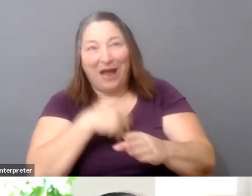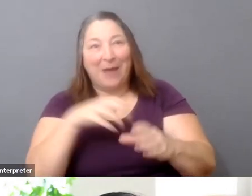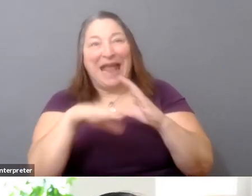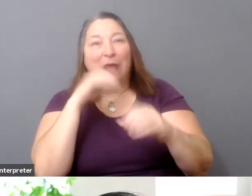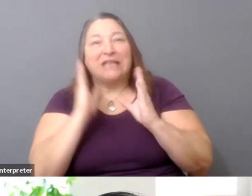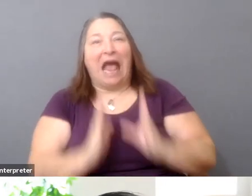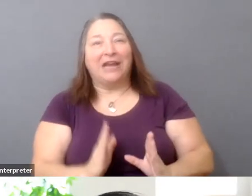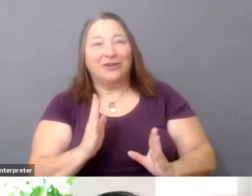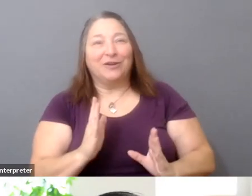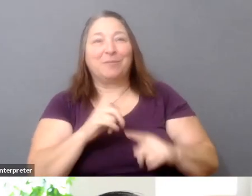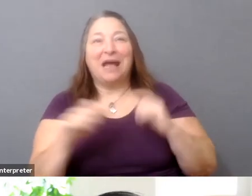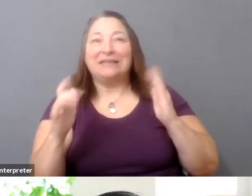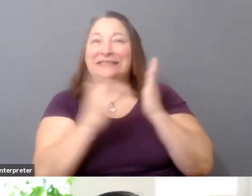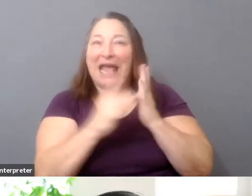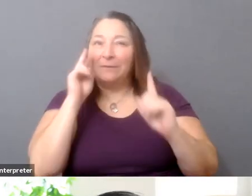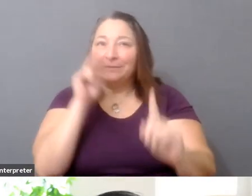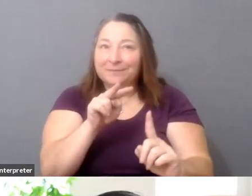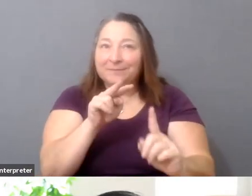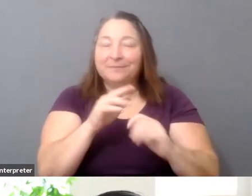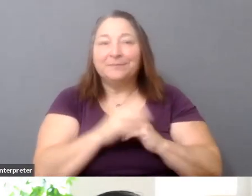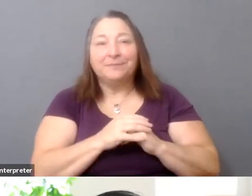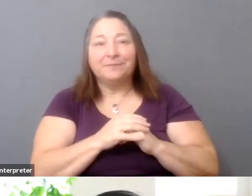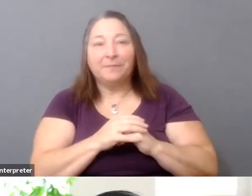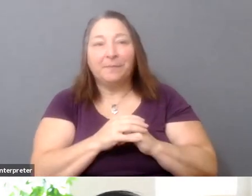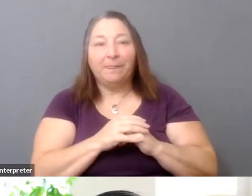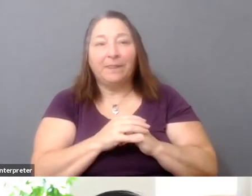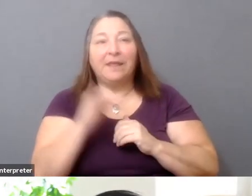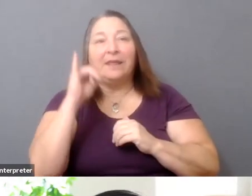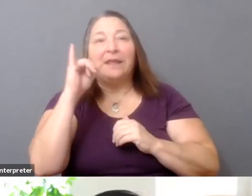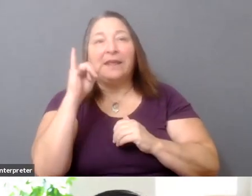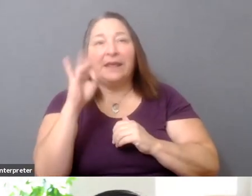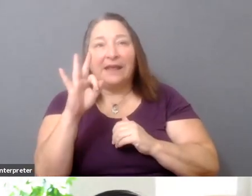think if you think about-- I think if you approach things through what's